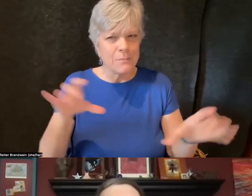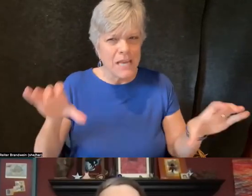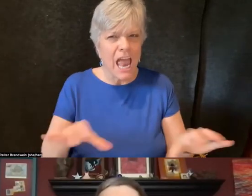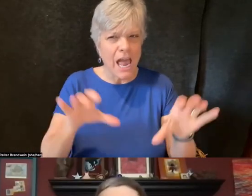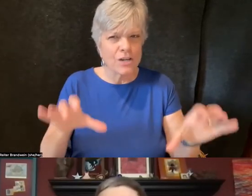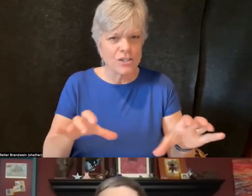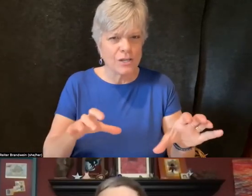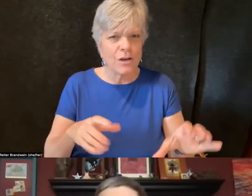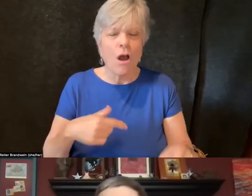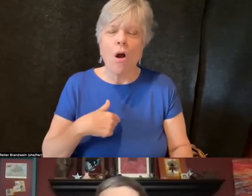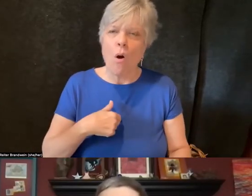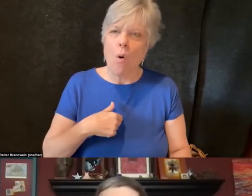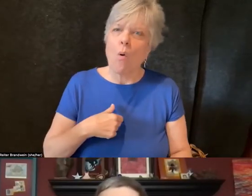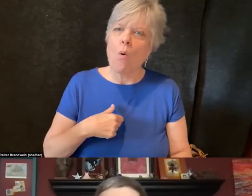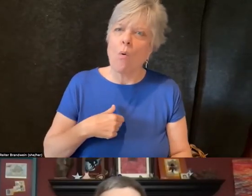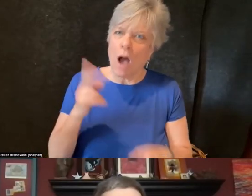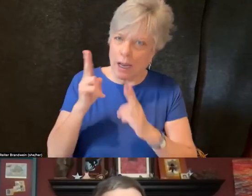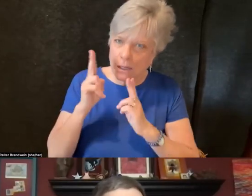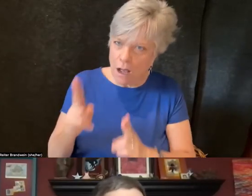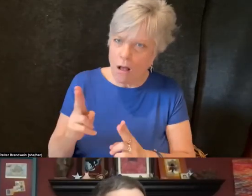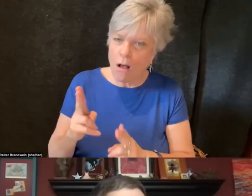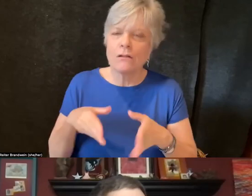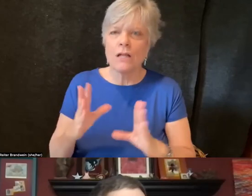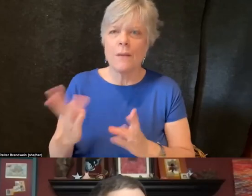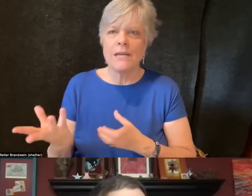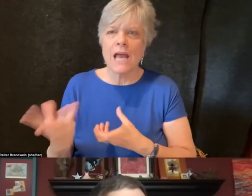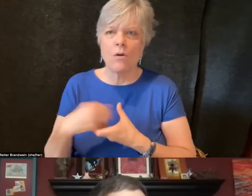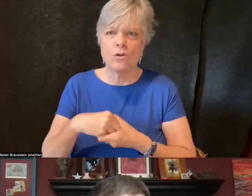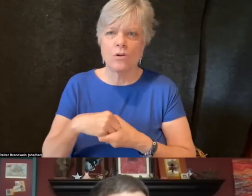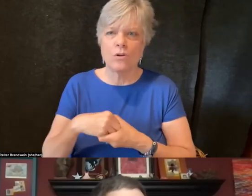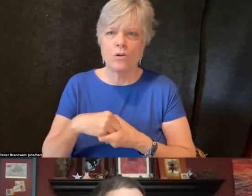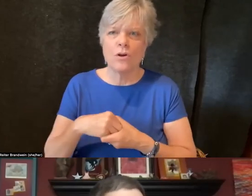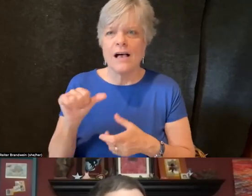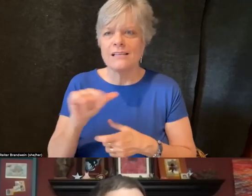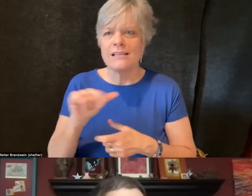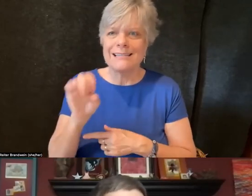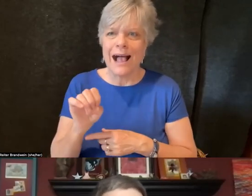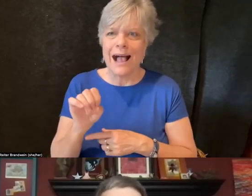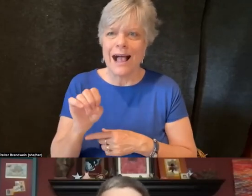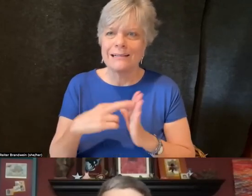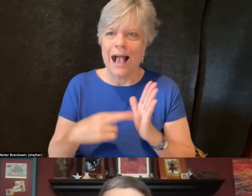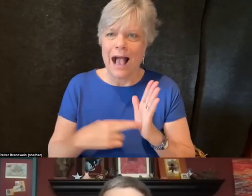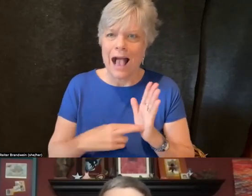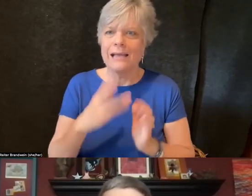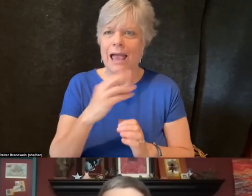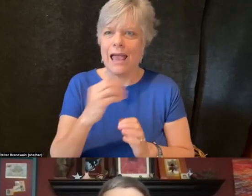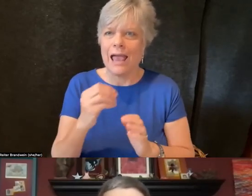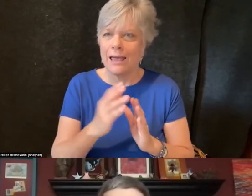or let me now include a style guide and a language guide is a great first step.